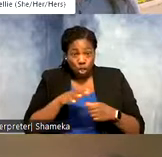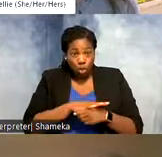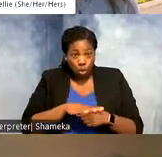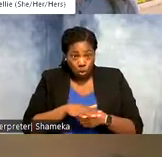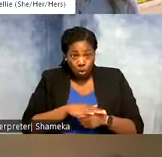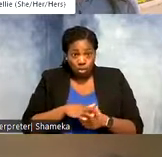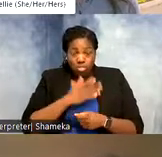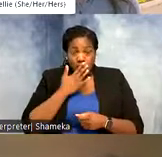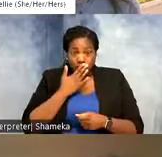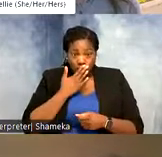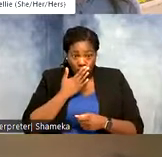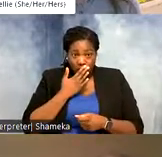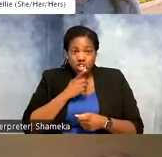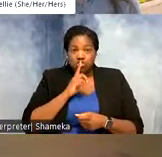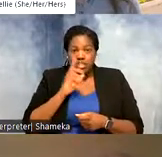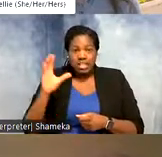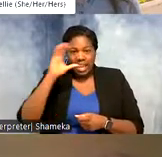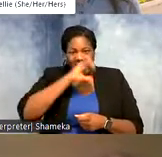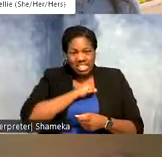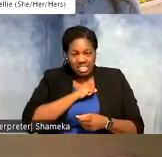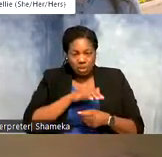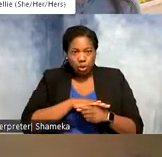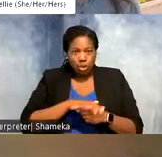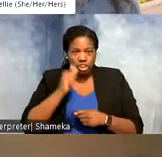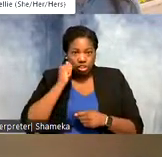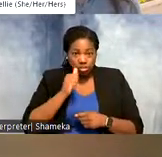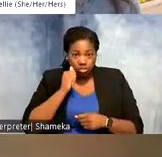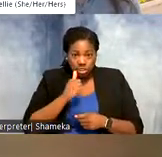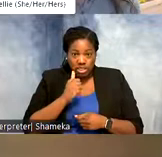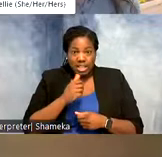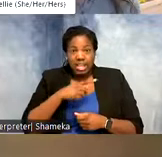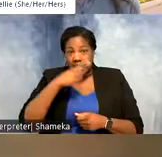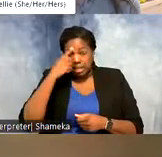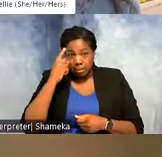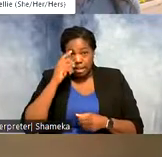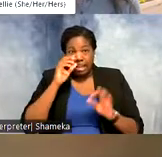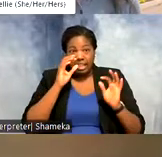points, are the estimated locations each day, and then those black points were the original points